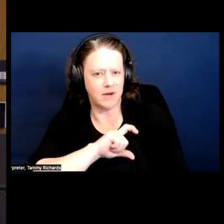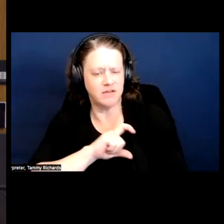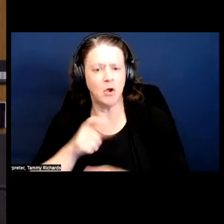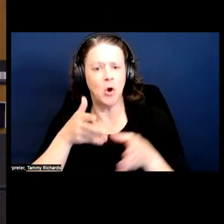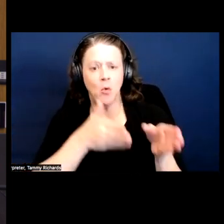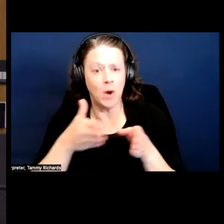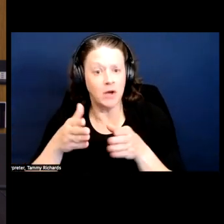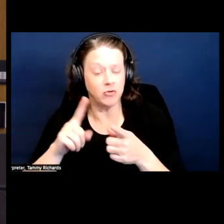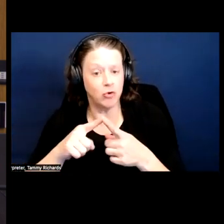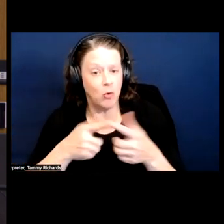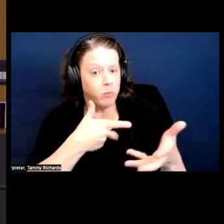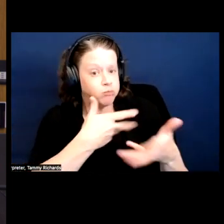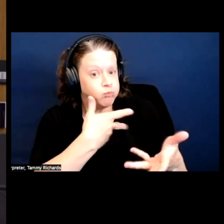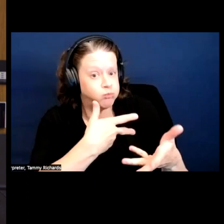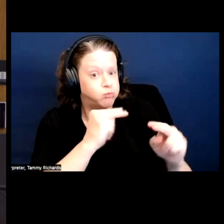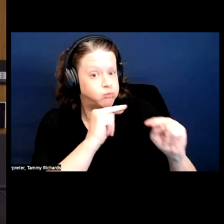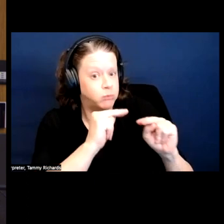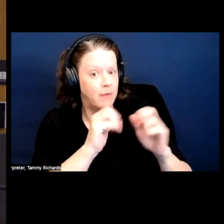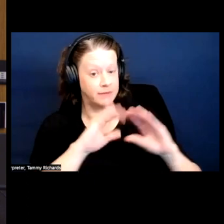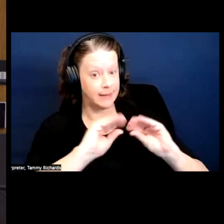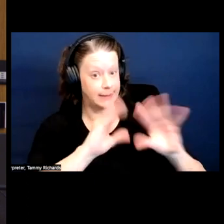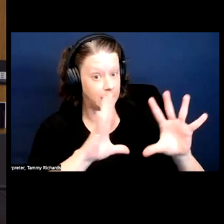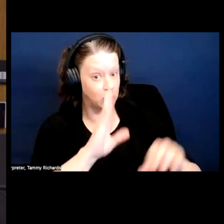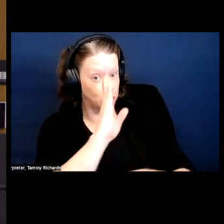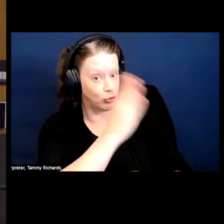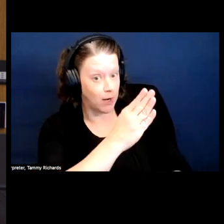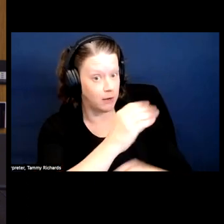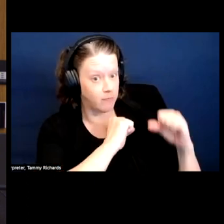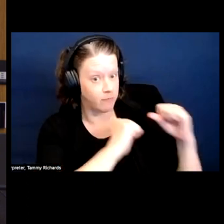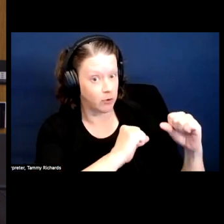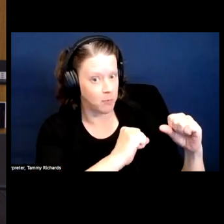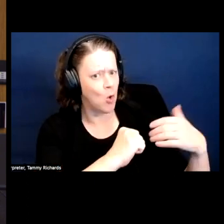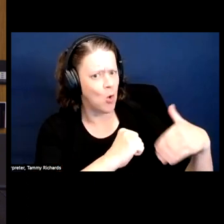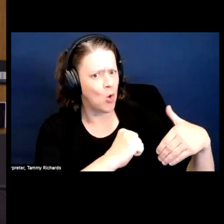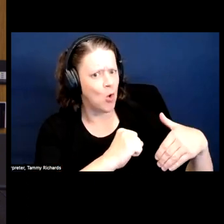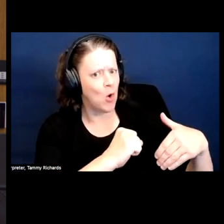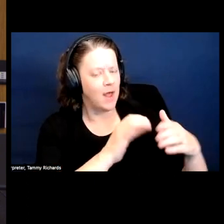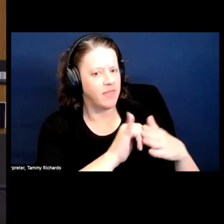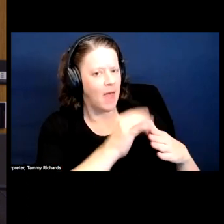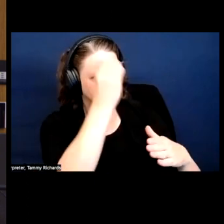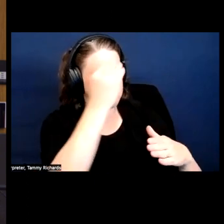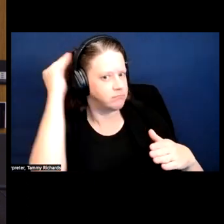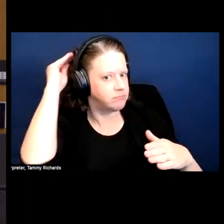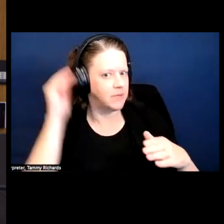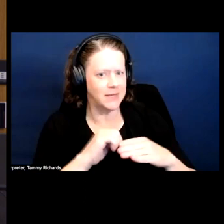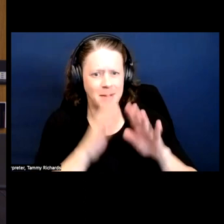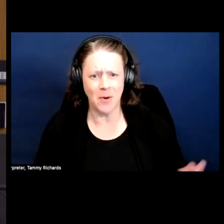escalating but in a way of disability organizing.